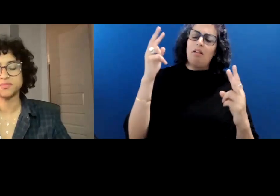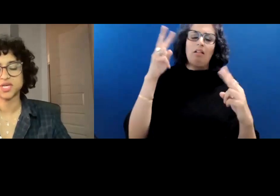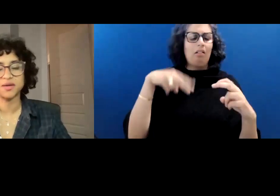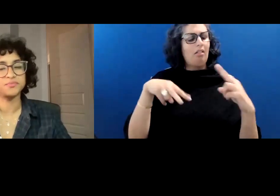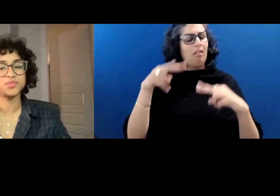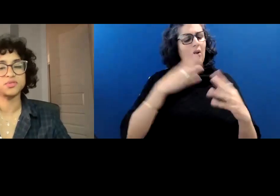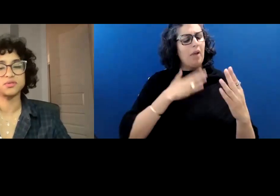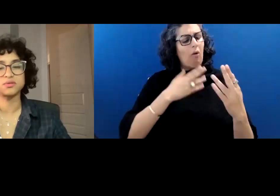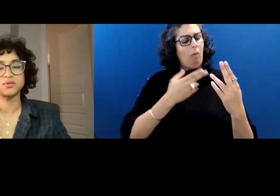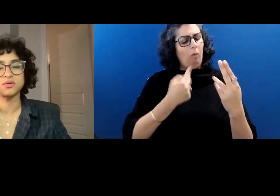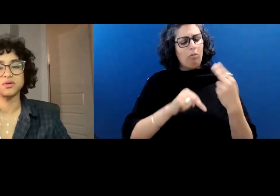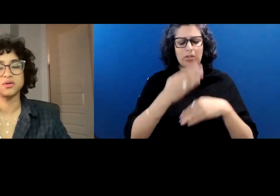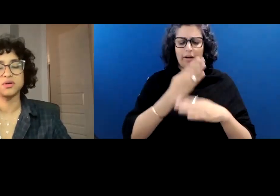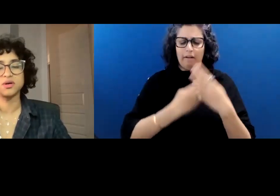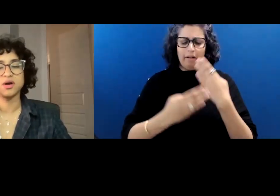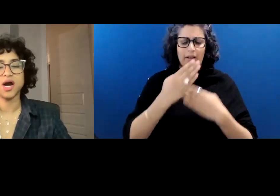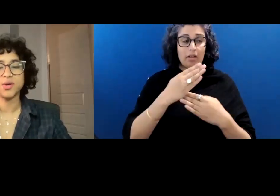Sometimes